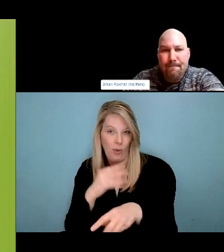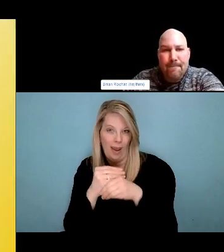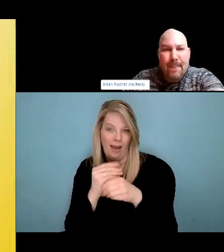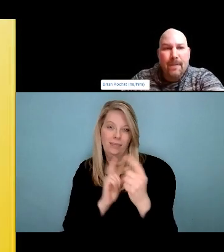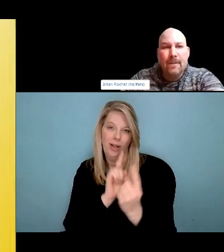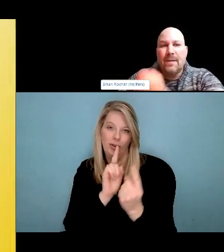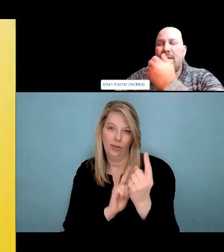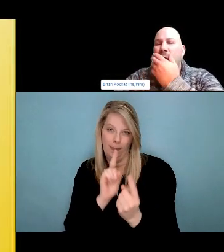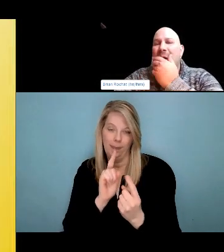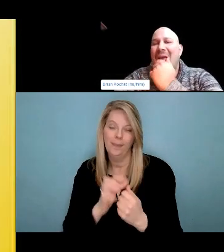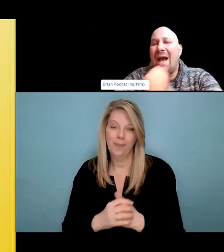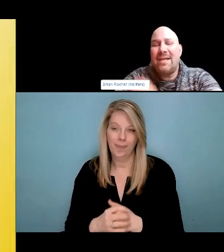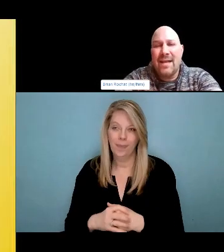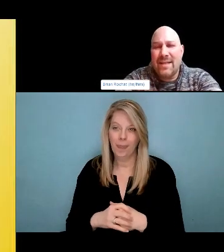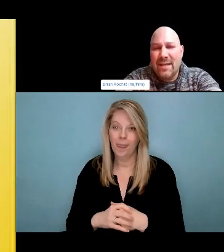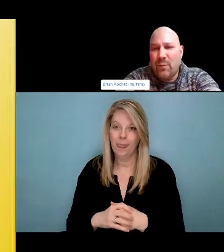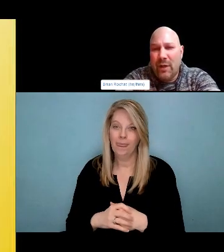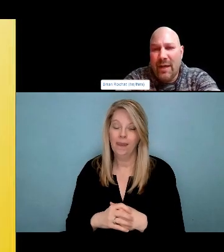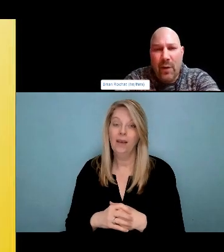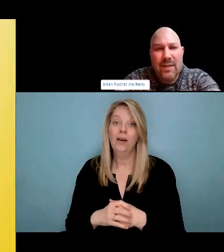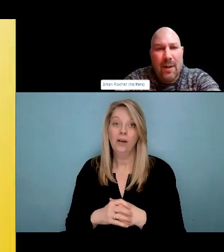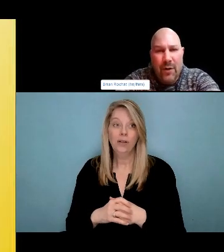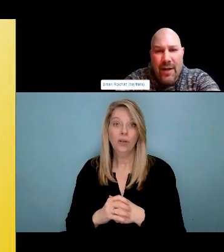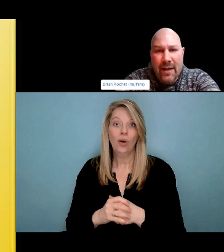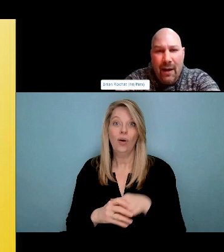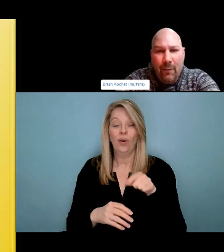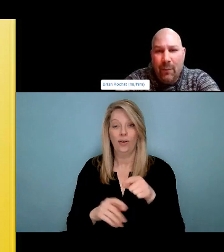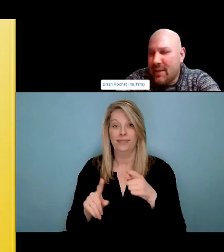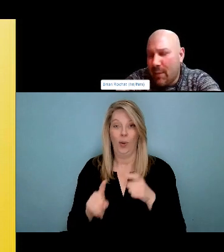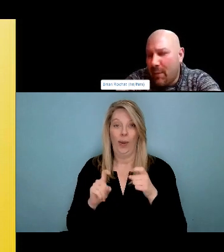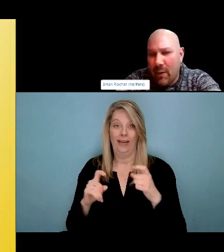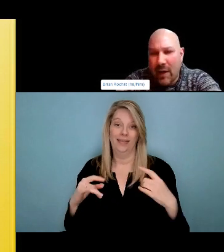copper breaking women. It was a name. That was given to me from my grandmother from the